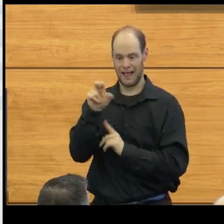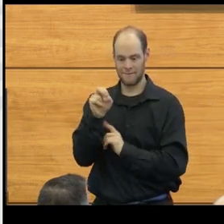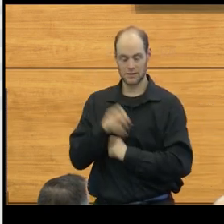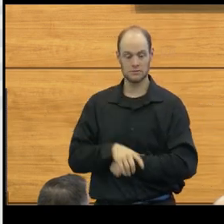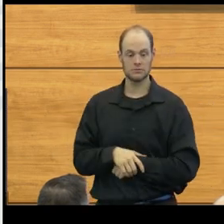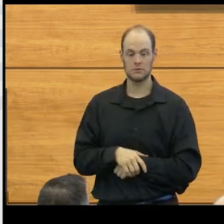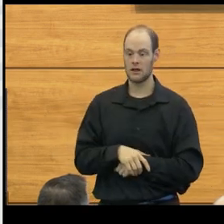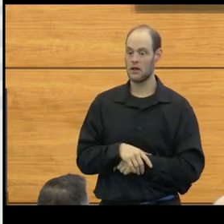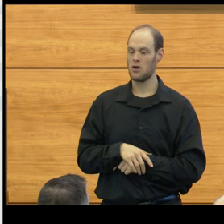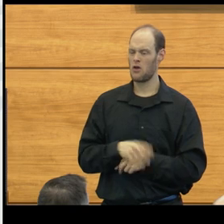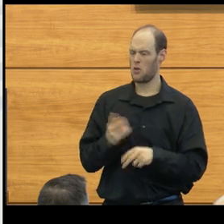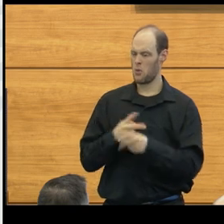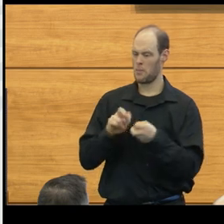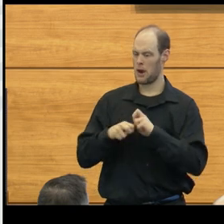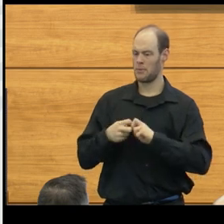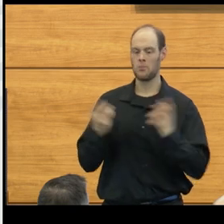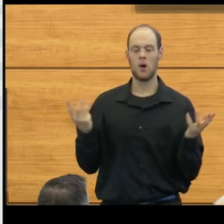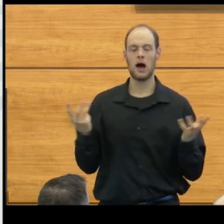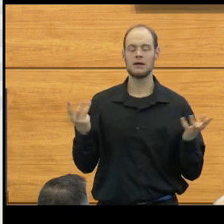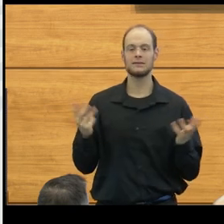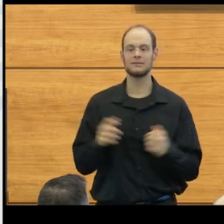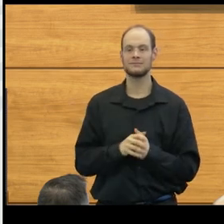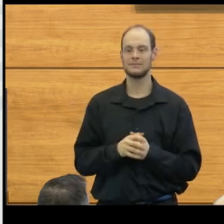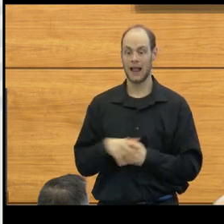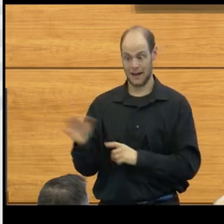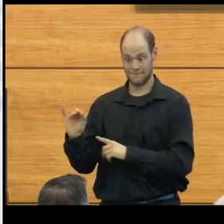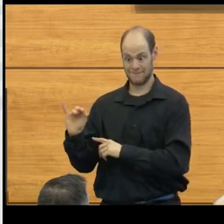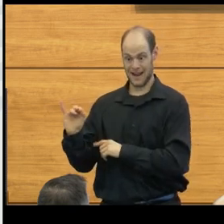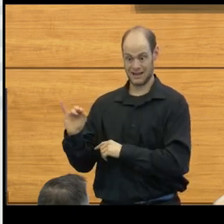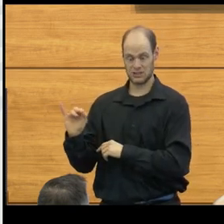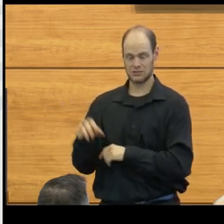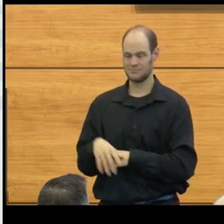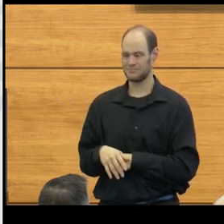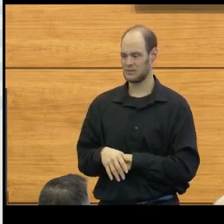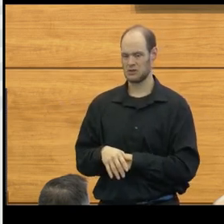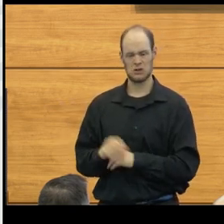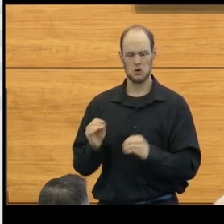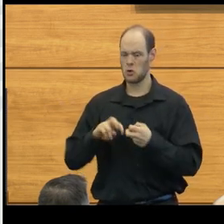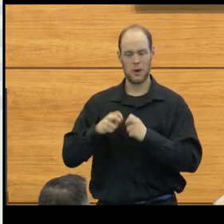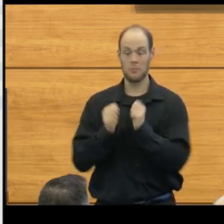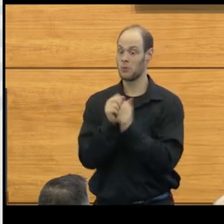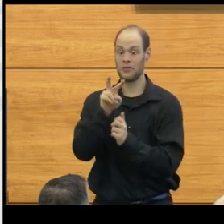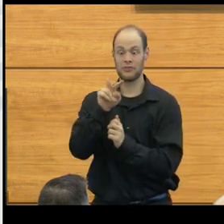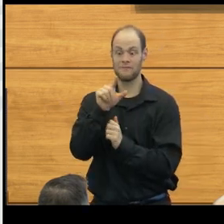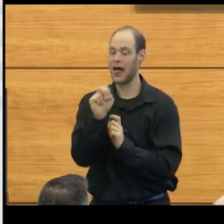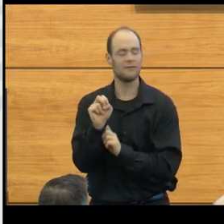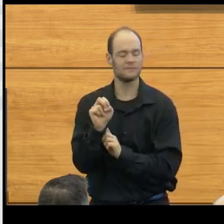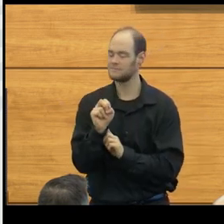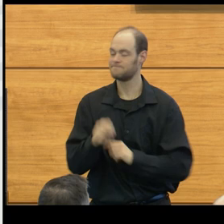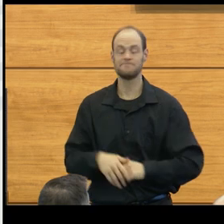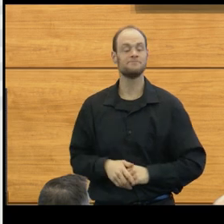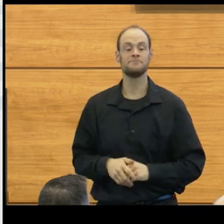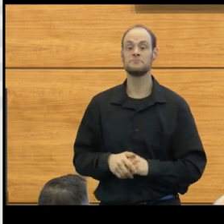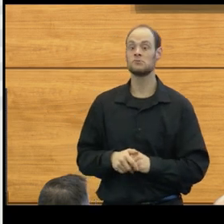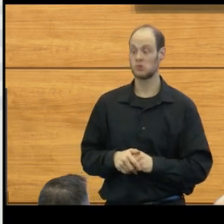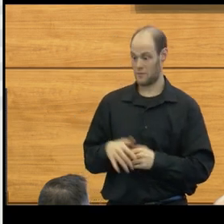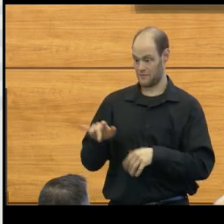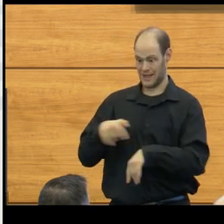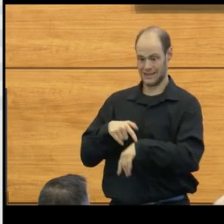The largest problems centered around infection, there were not problems with the valve. And so at that point, everybody felt